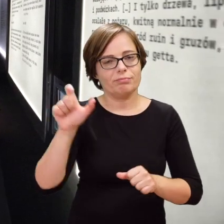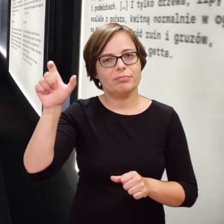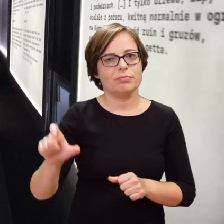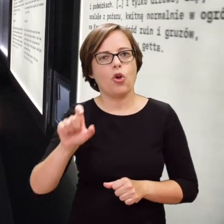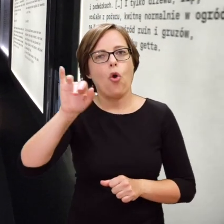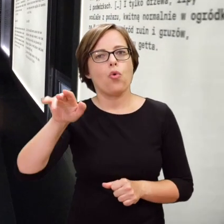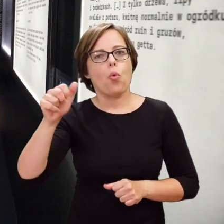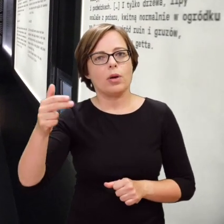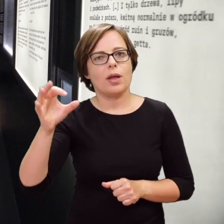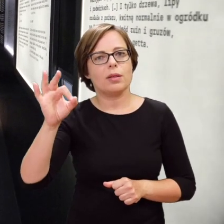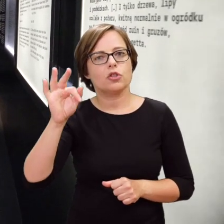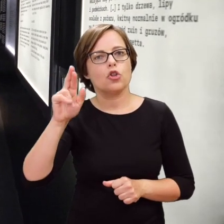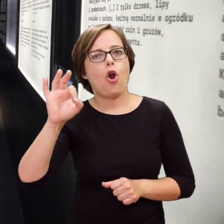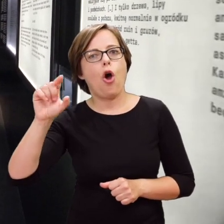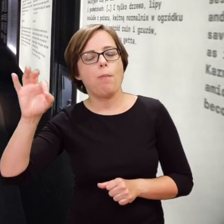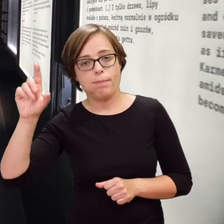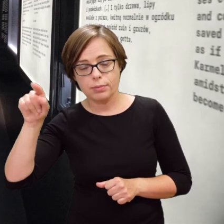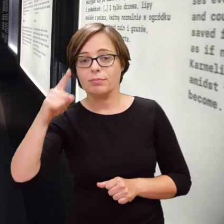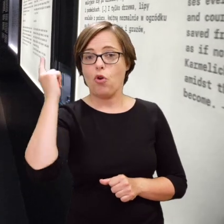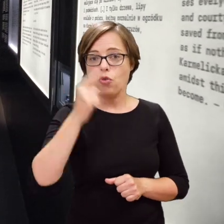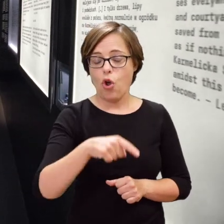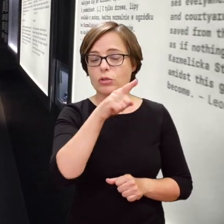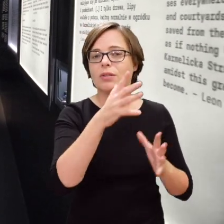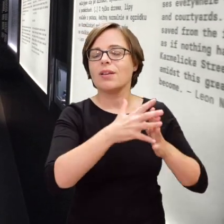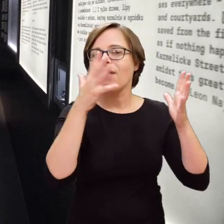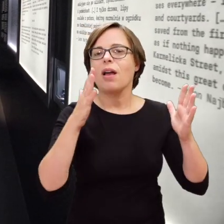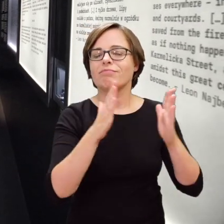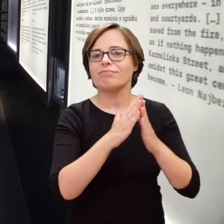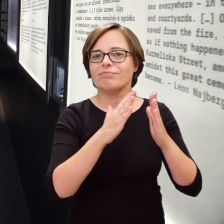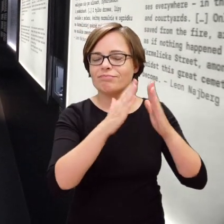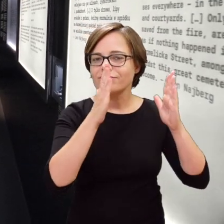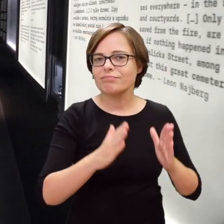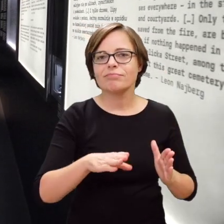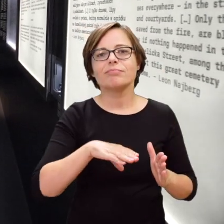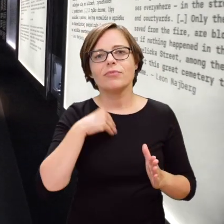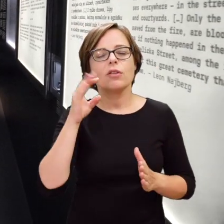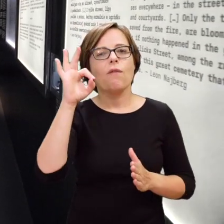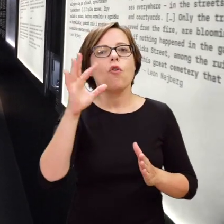the day when Jurgen Stroop ordered blowing up the Great Synagogue on Tłomackie St.